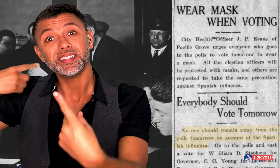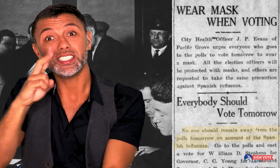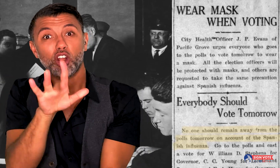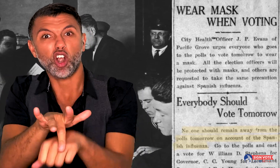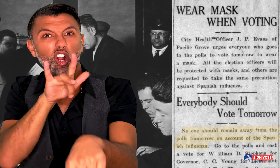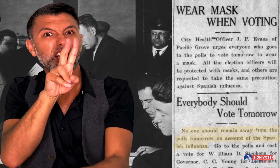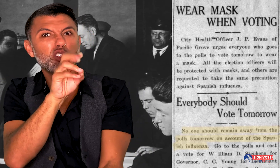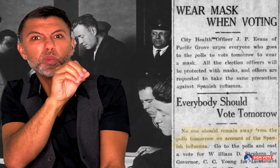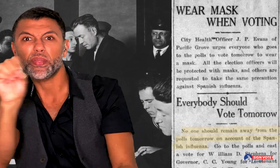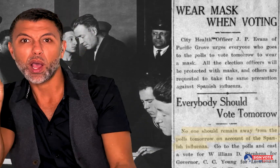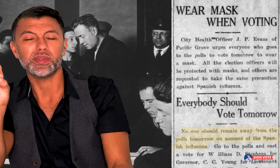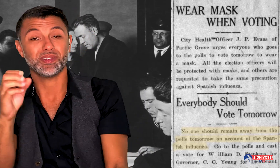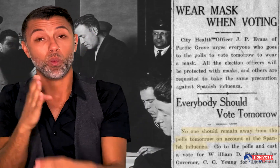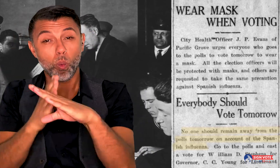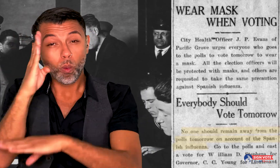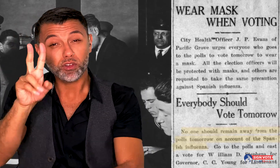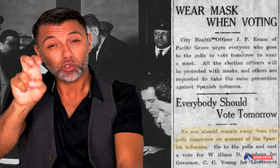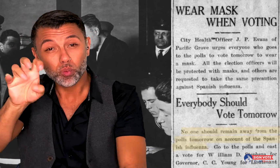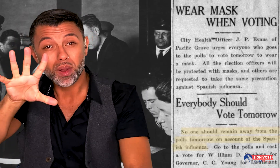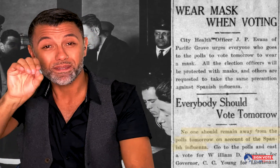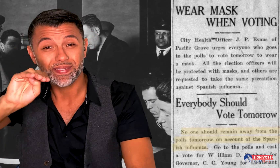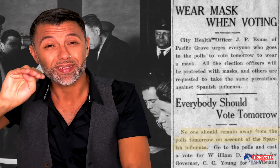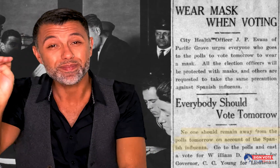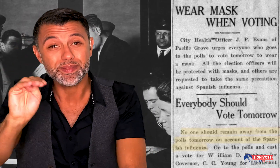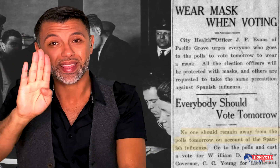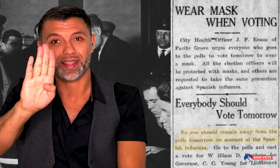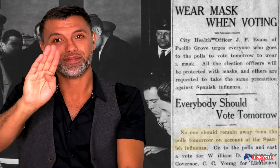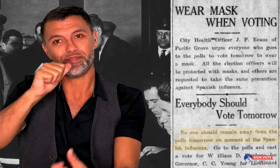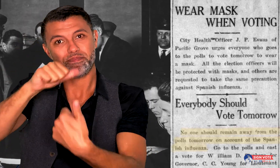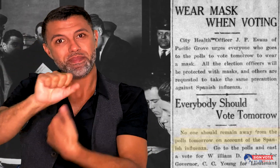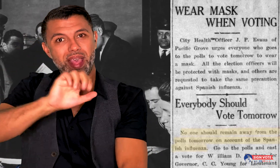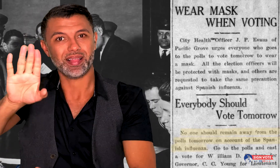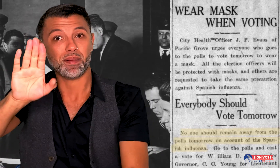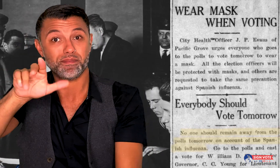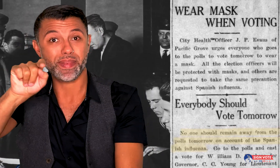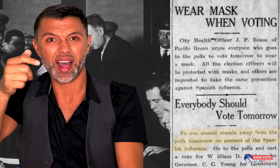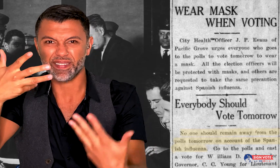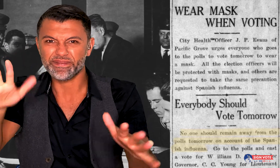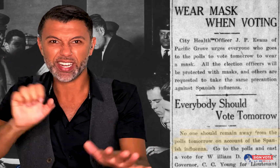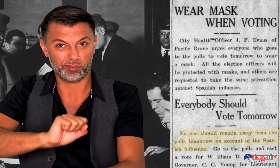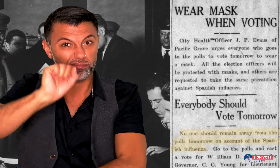Since the early 2000s, over 250 million votes have been cast